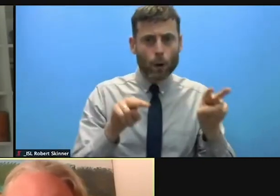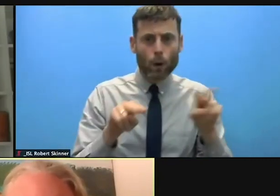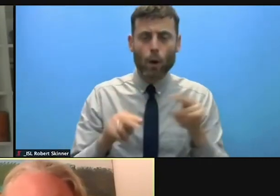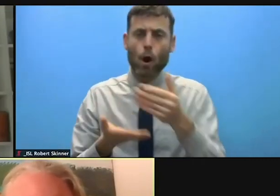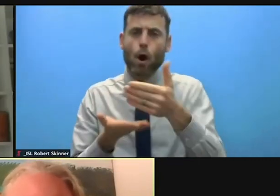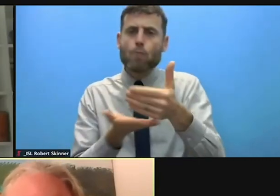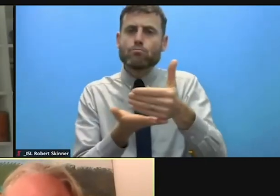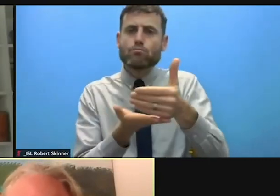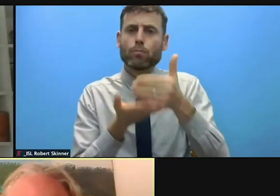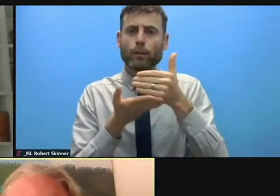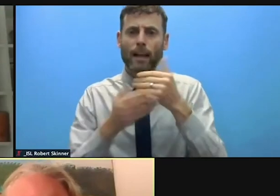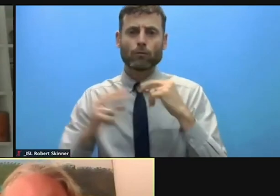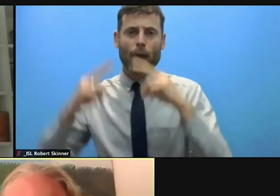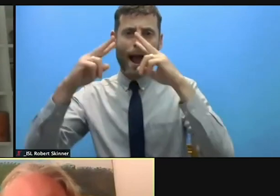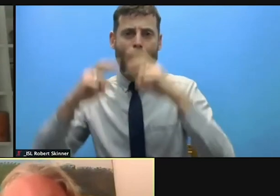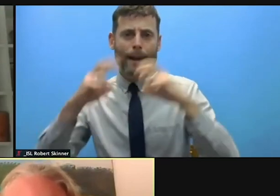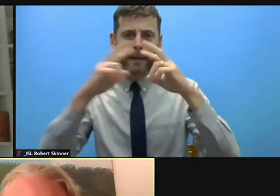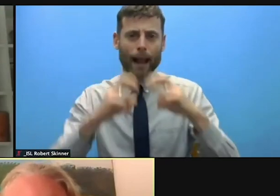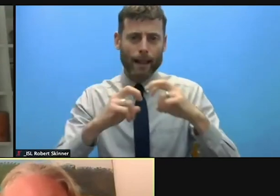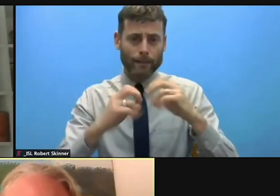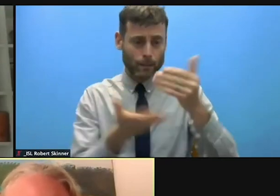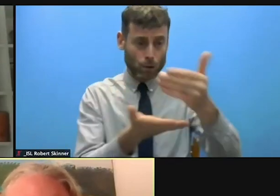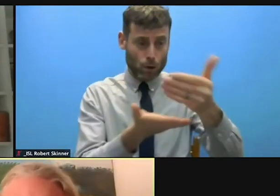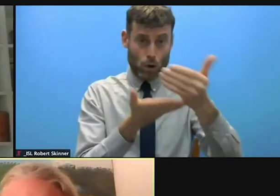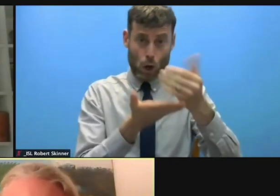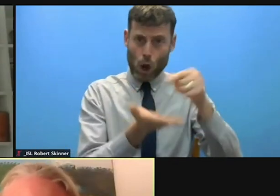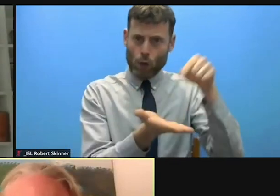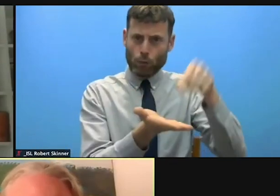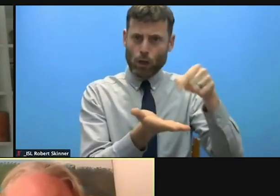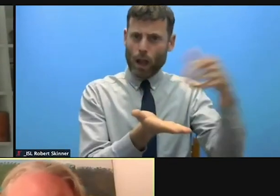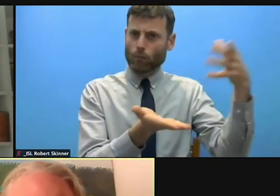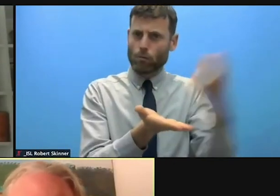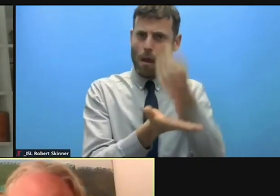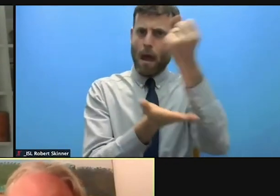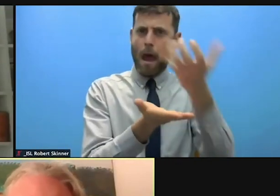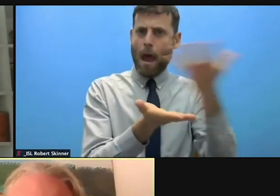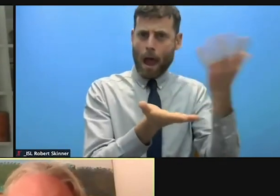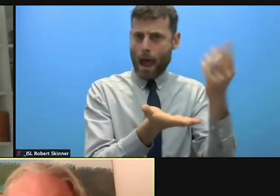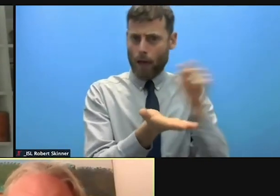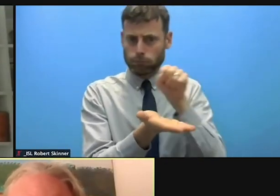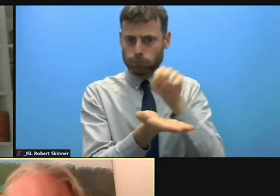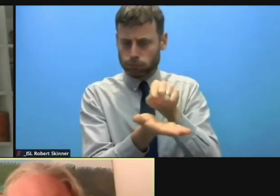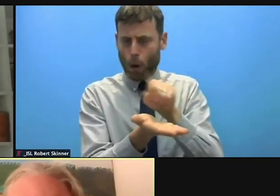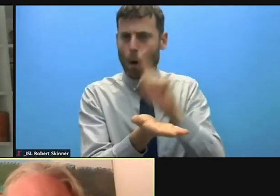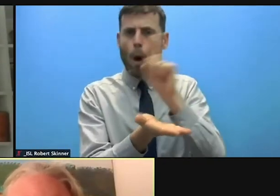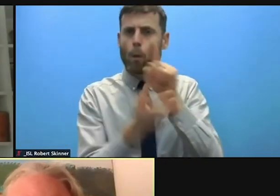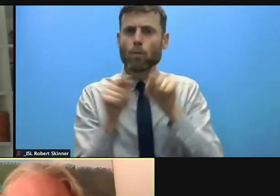placed to understand and inform us about the risks as donors are the affected people themselves. And